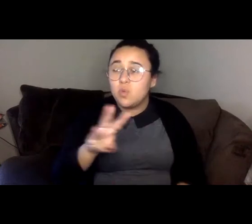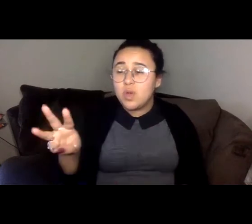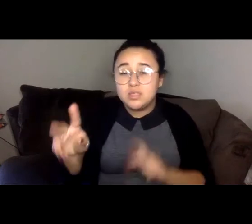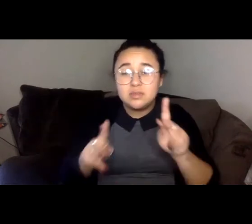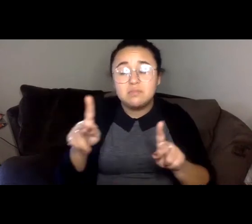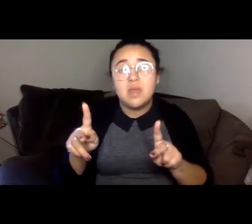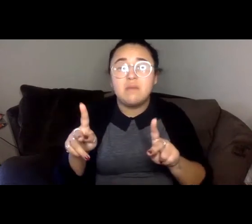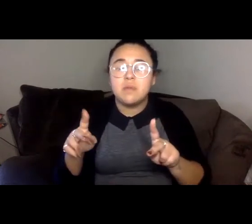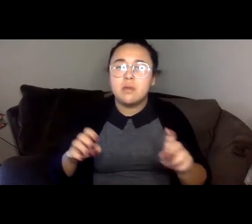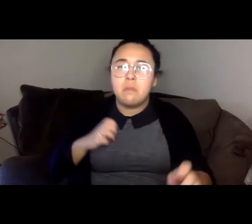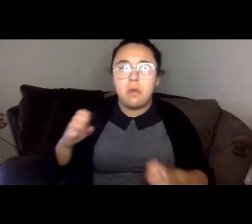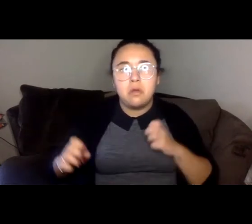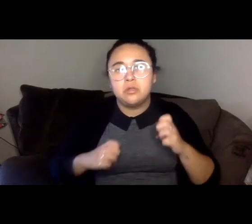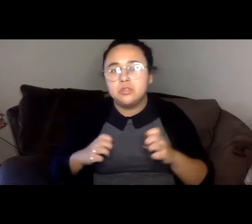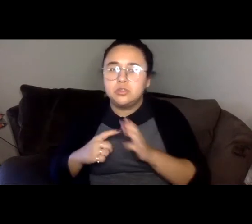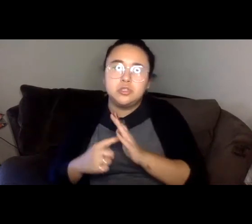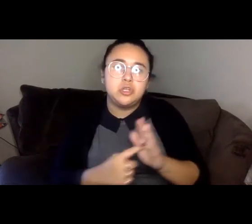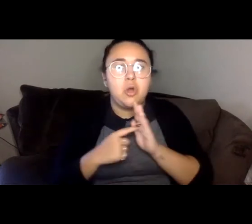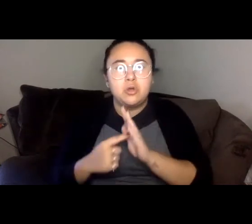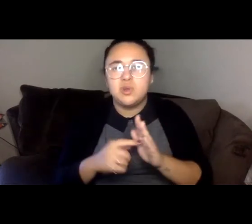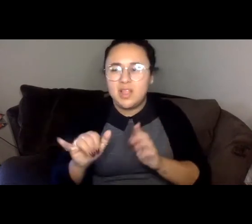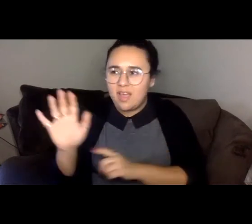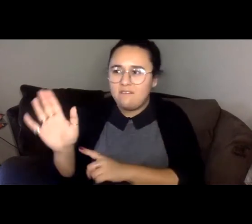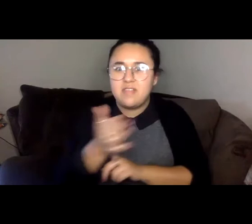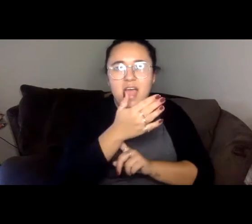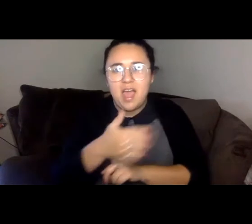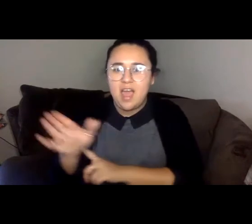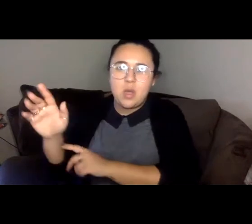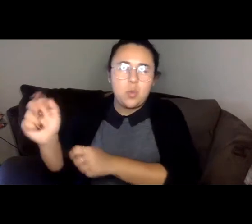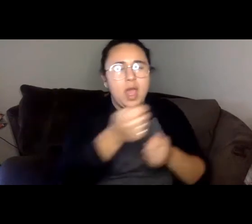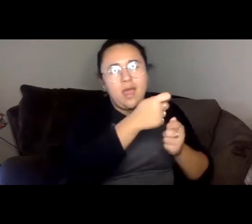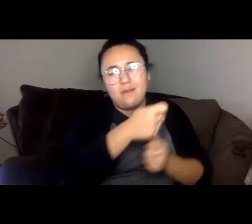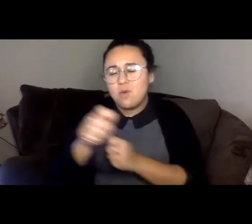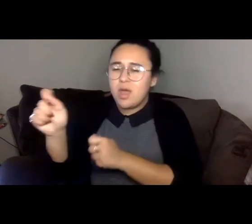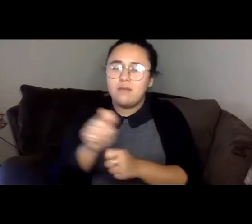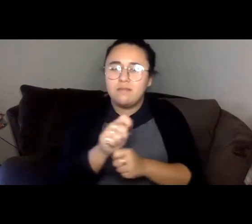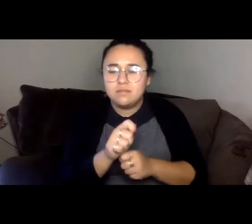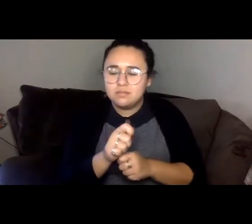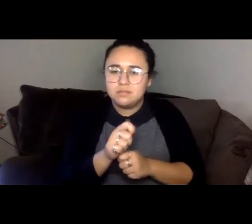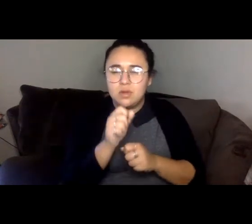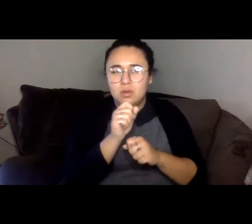I wonder what they would make of our saying to slit the enemy's throat with a knife dipped in honey.